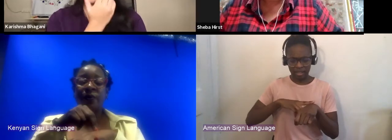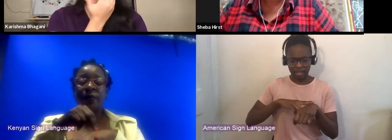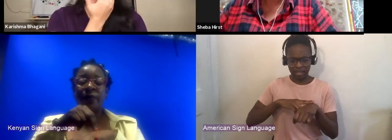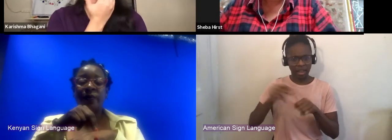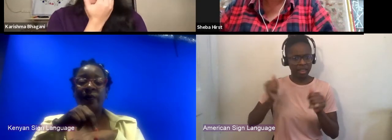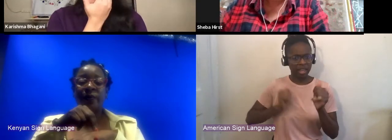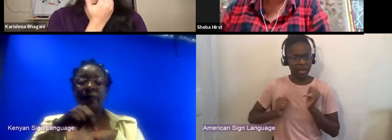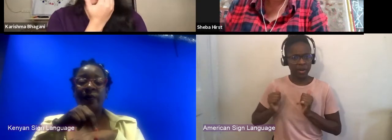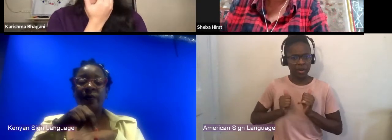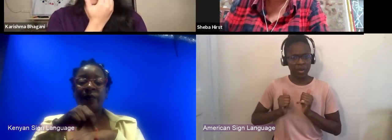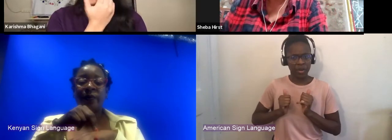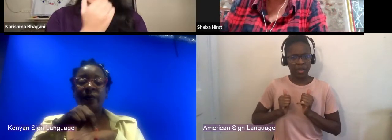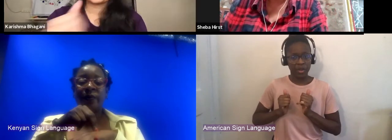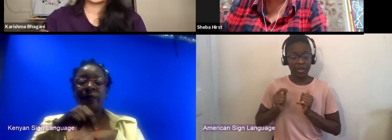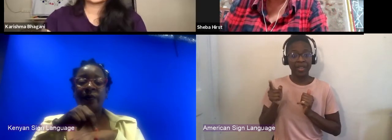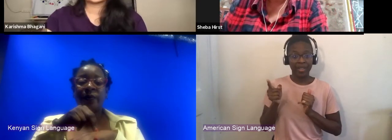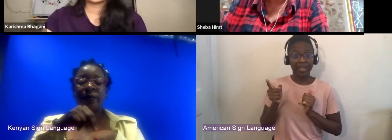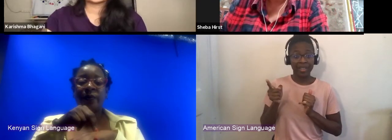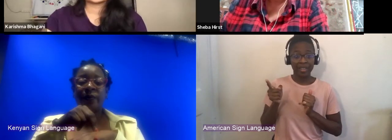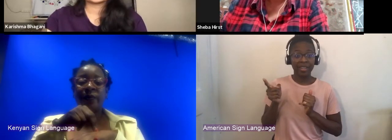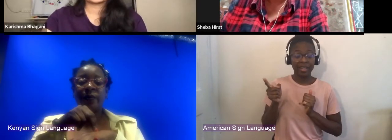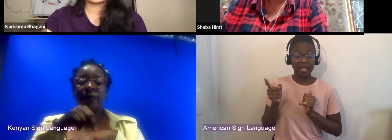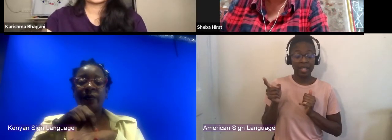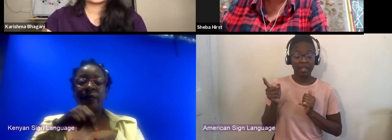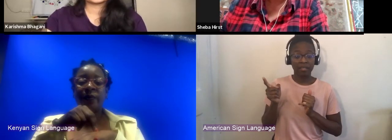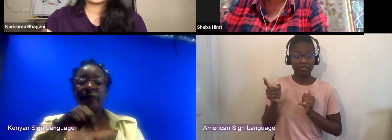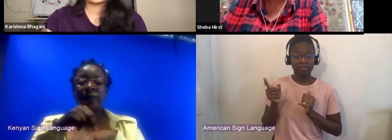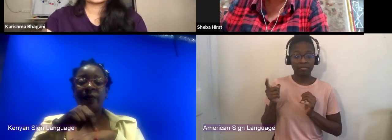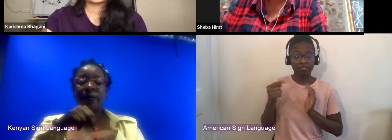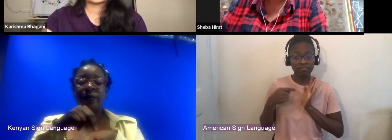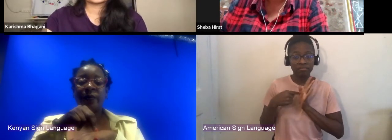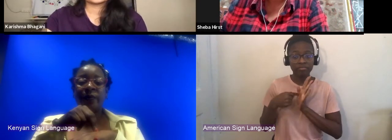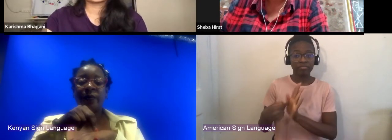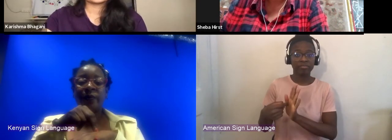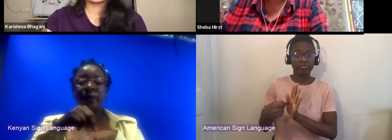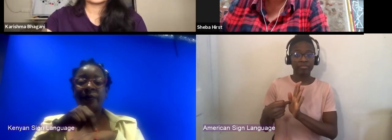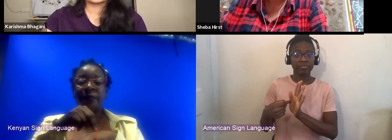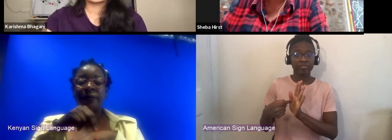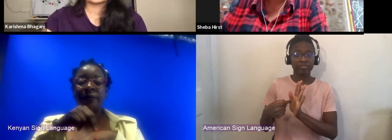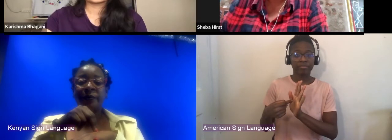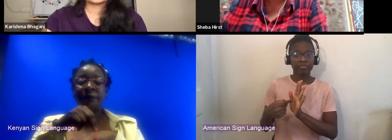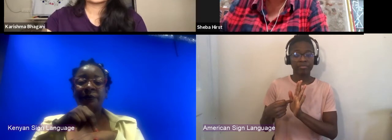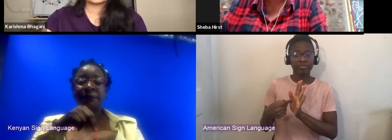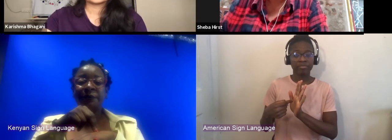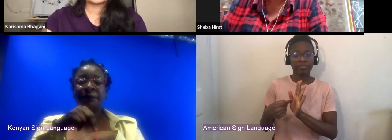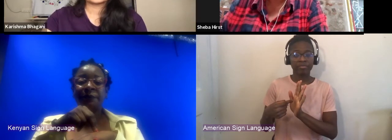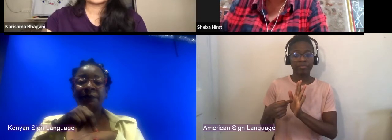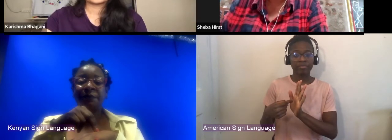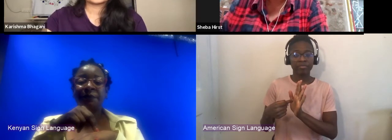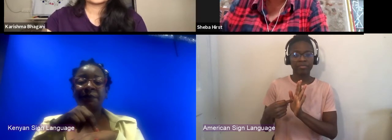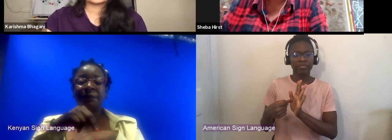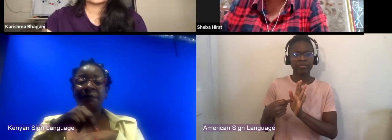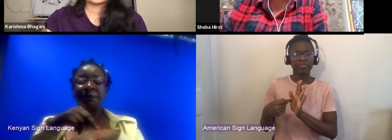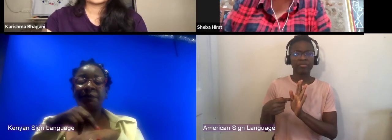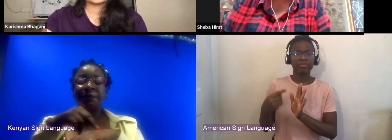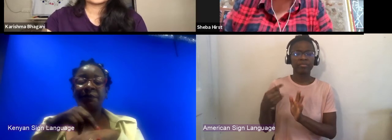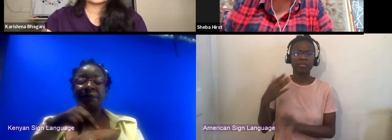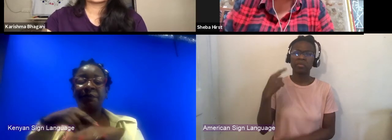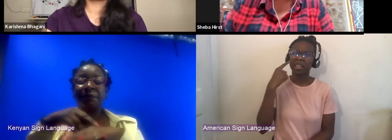those beautiful filmed Shakespeare I think is what I watched earlier this year.